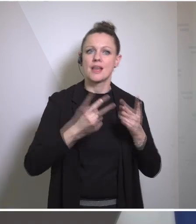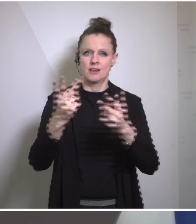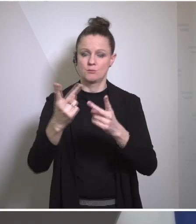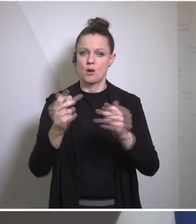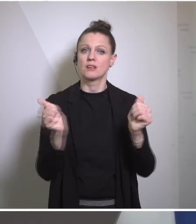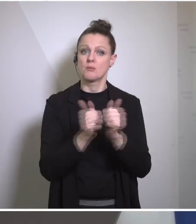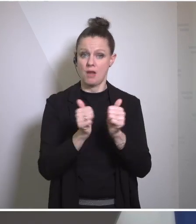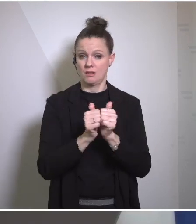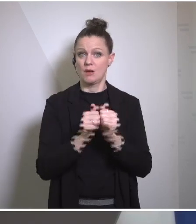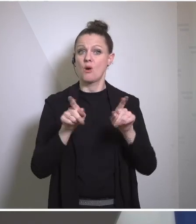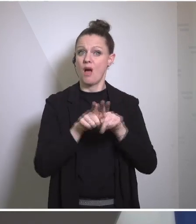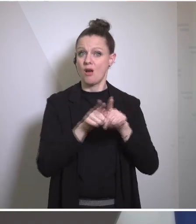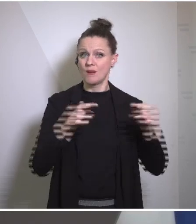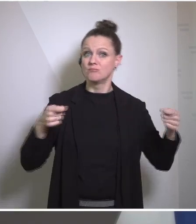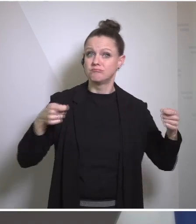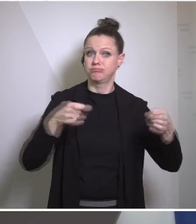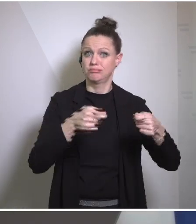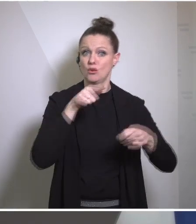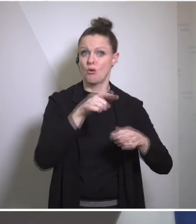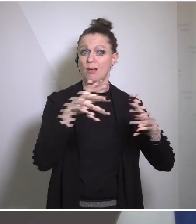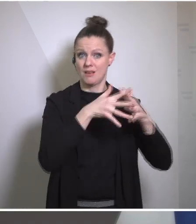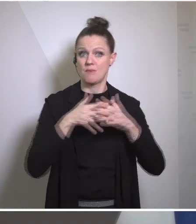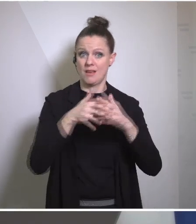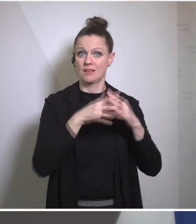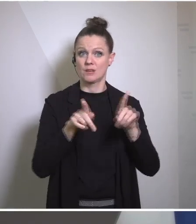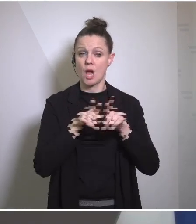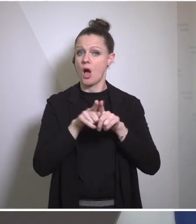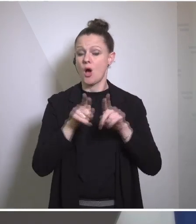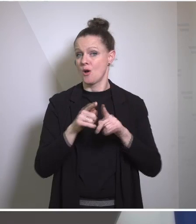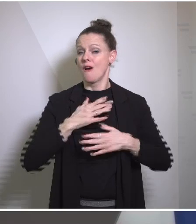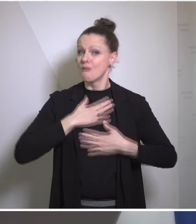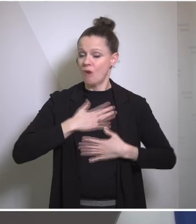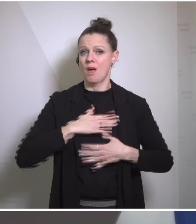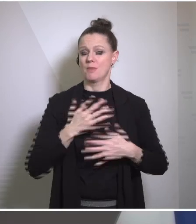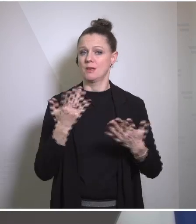actually ongoing in the United States, but I'm also extremely happy to see how our strategic